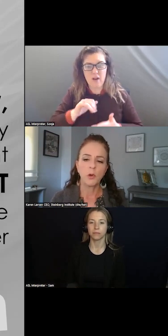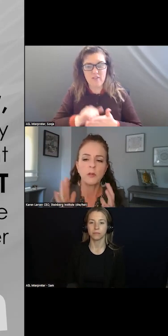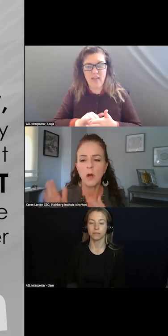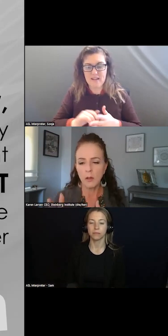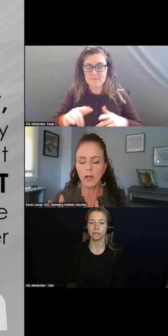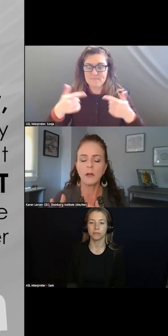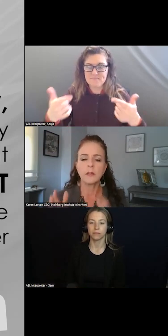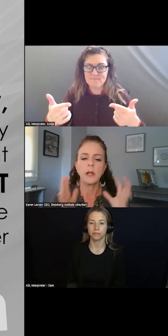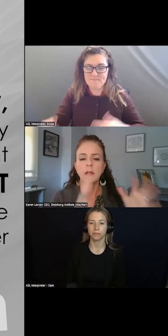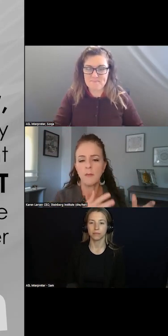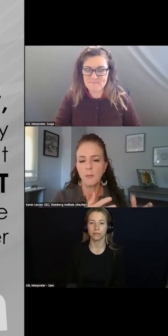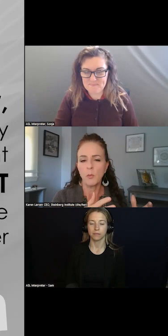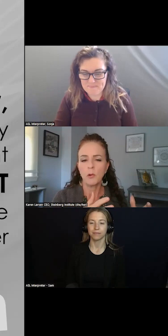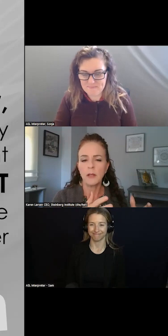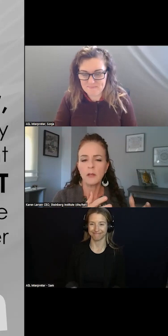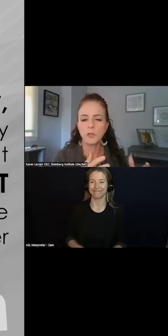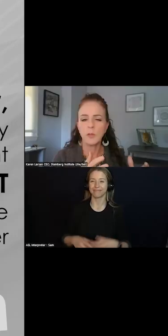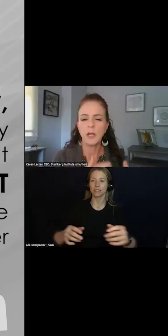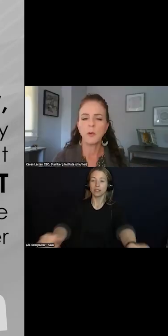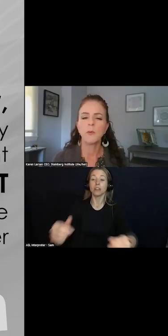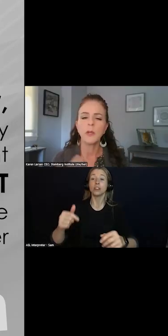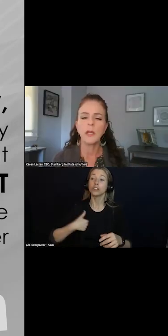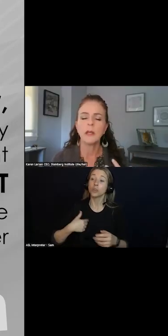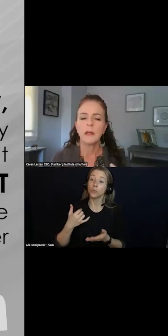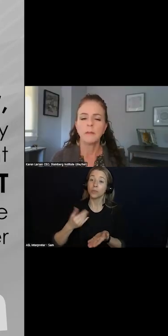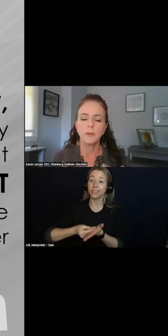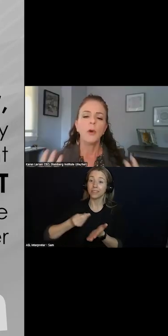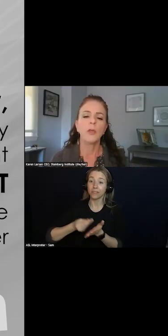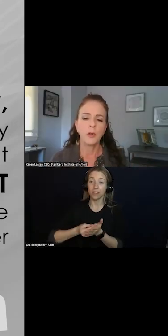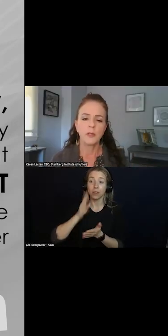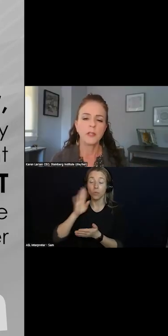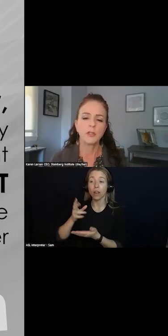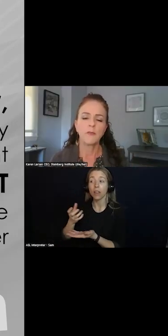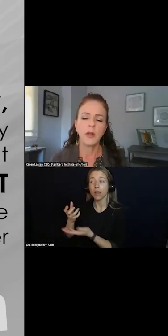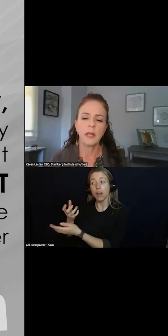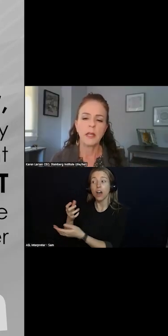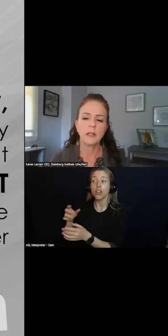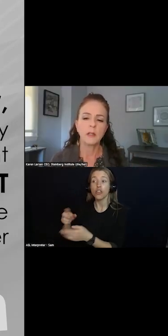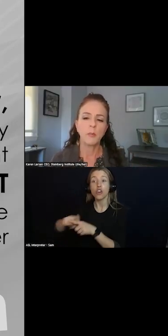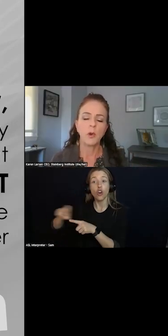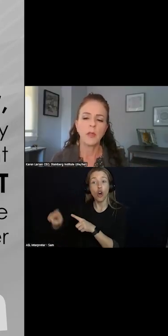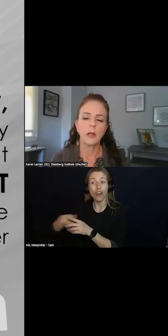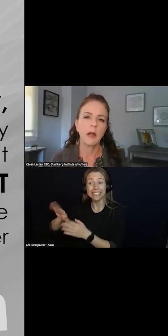GO TO THE CALL CENTERS AND SOME OF THE MOBILE RESPONSE. WE KNOW THERE IS ADDITIONAL FUNDING NEEDED TO UNCOVER THE